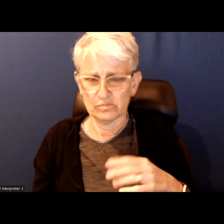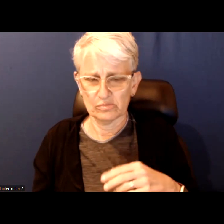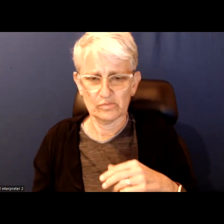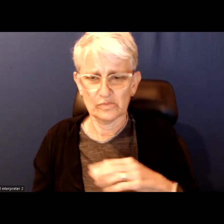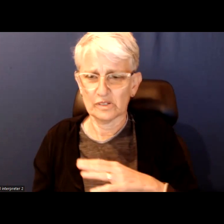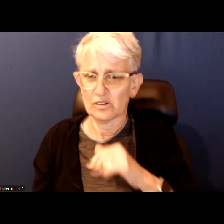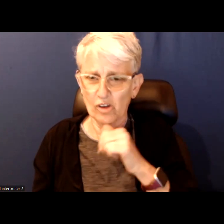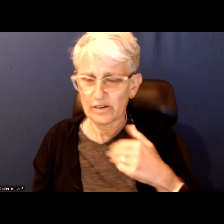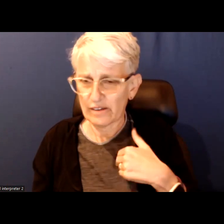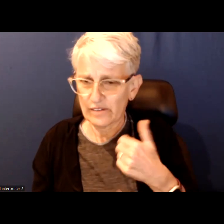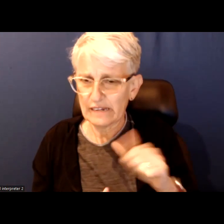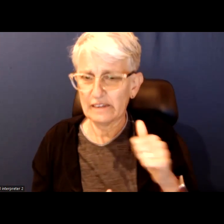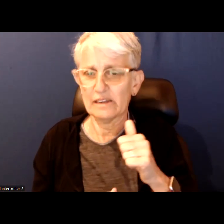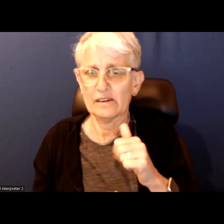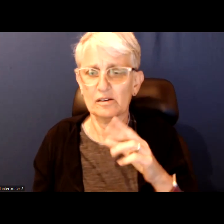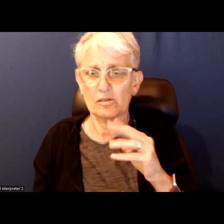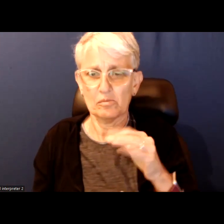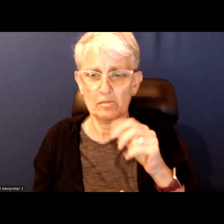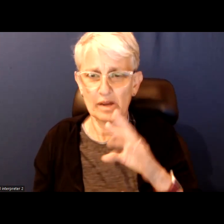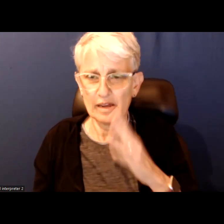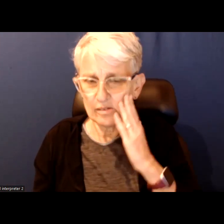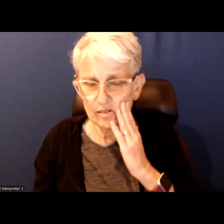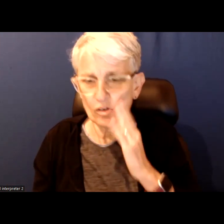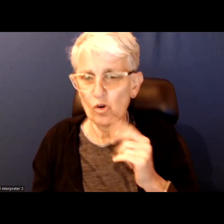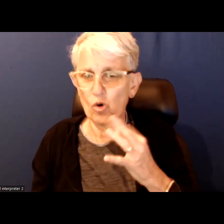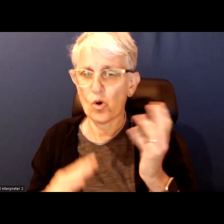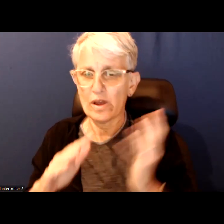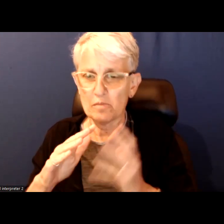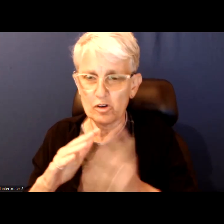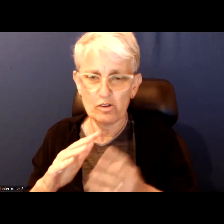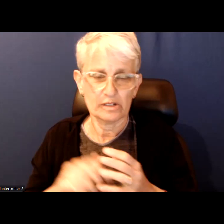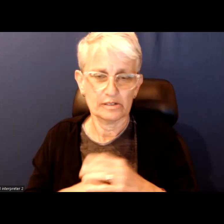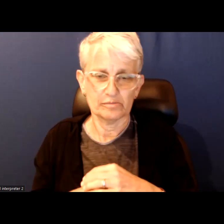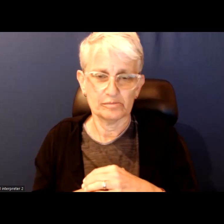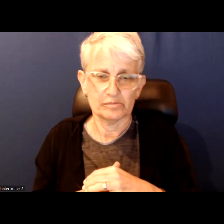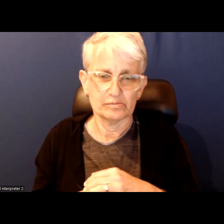It has been a while since we had someone from an immigrant background.